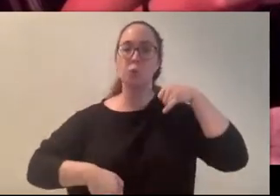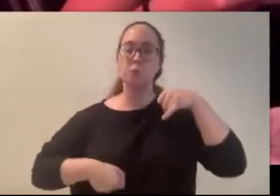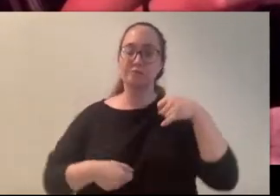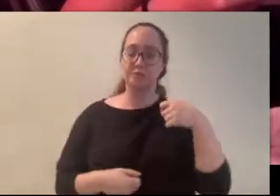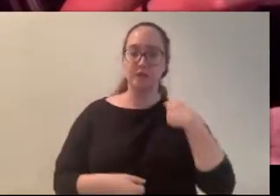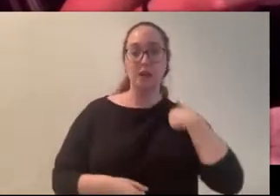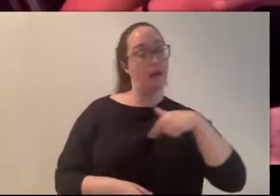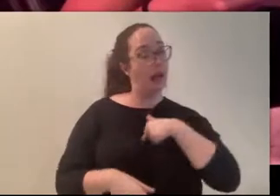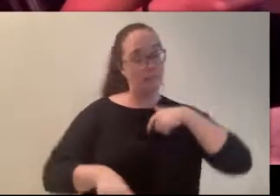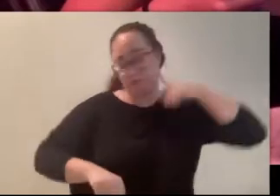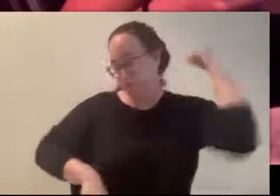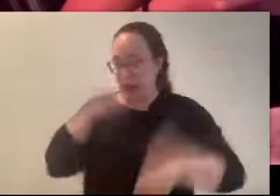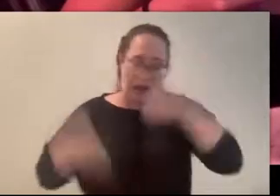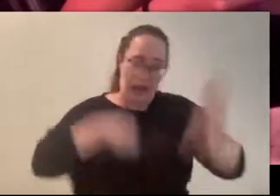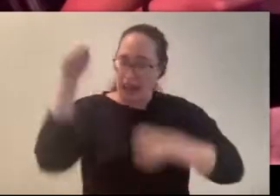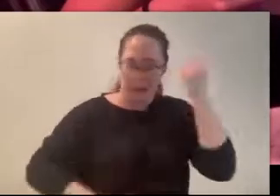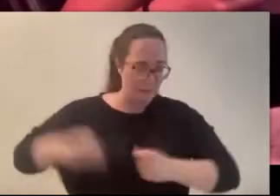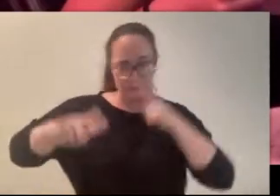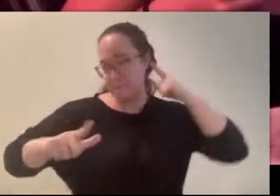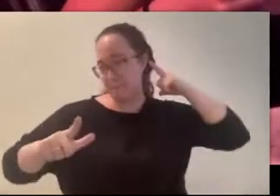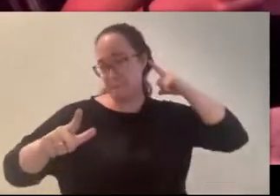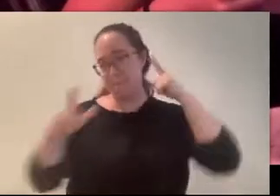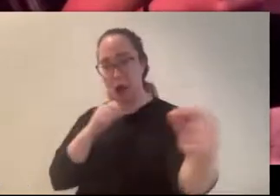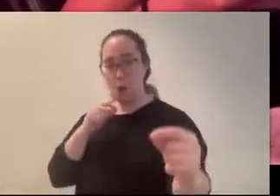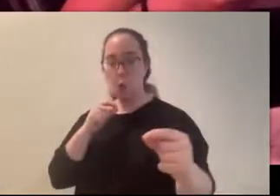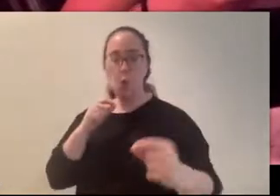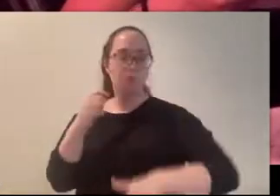lawn” (Thomas) god damn right! *chuckles* (Carly) “and, when we got there, I raced to the bushes